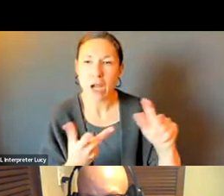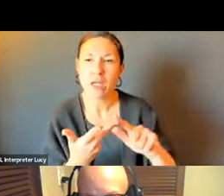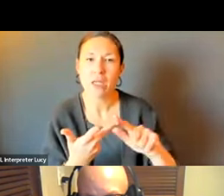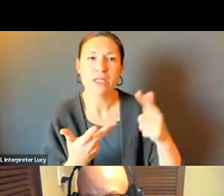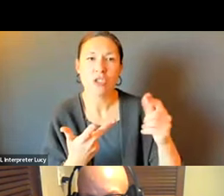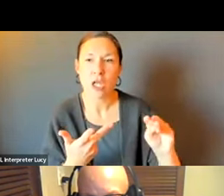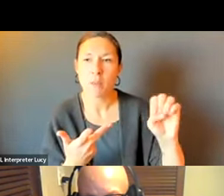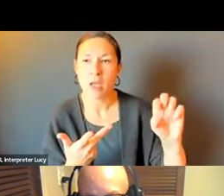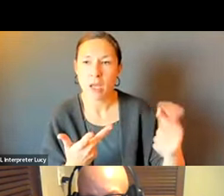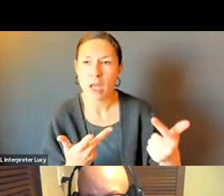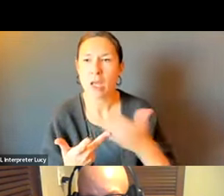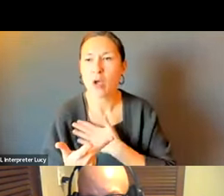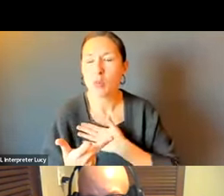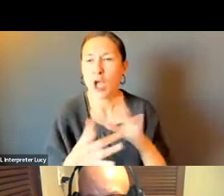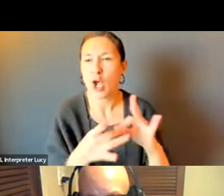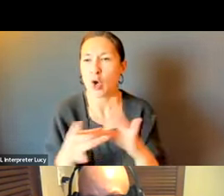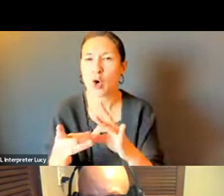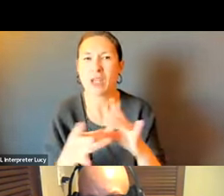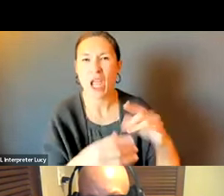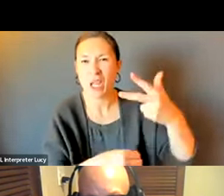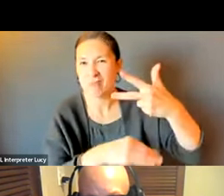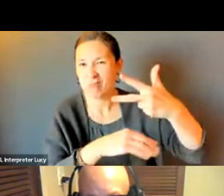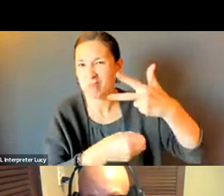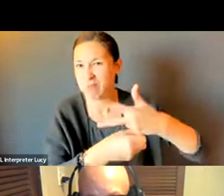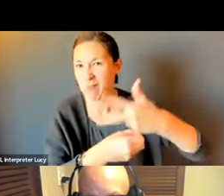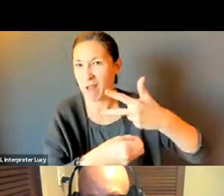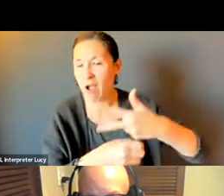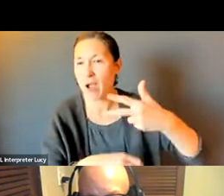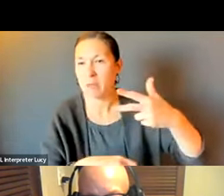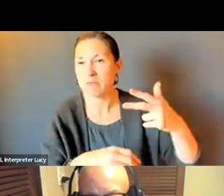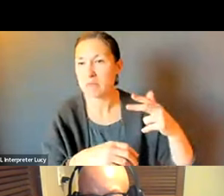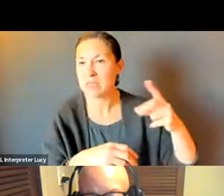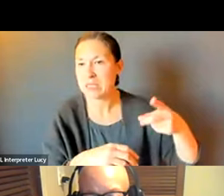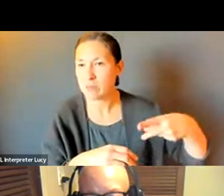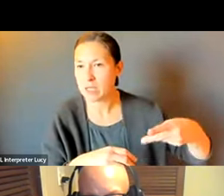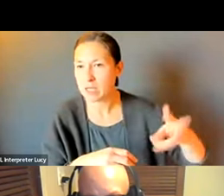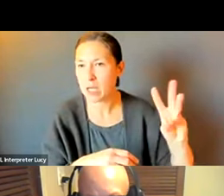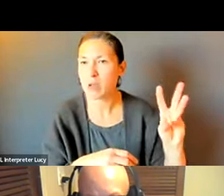FRANCISCO, SCOTT, AND GM, PLEAD COORDINATE WITH -- PLEASE COORDINATE WITH BROOKLINE TO